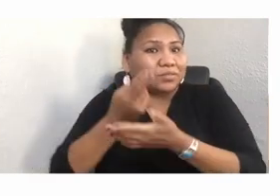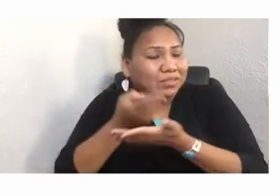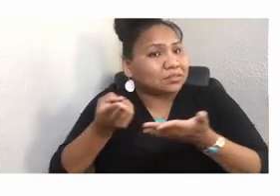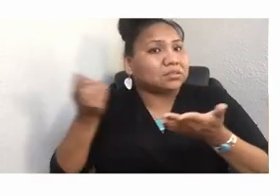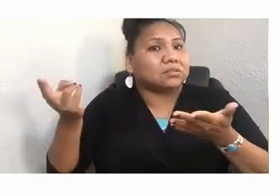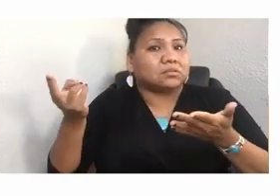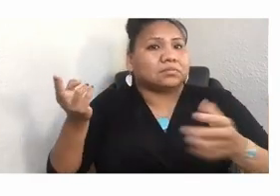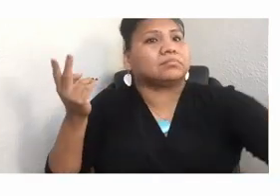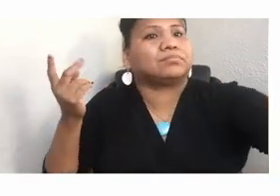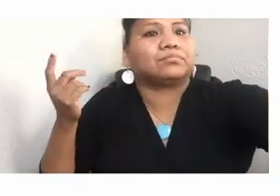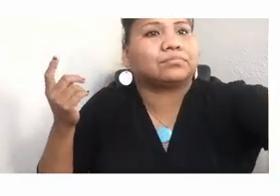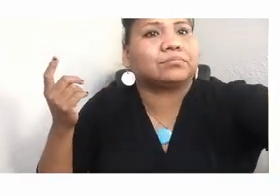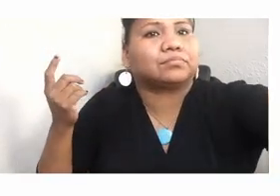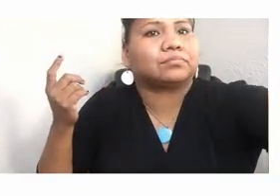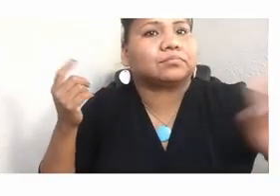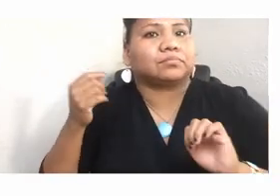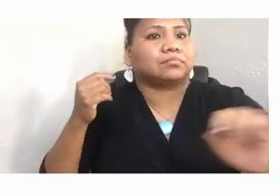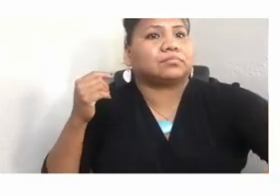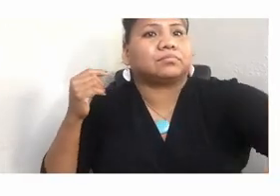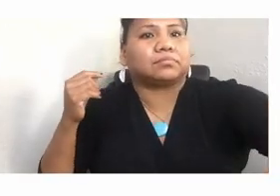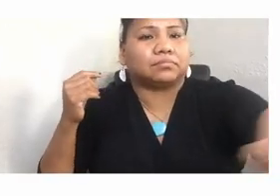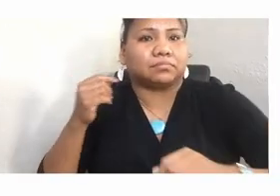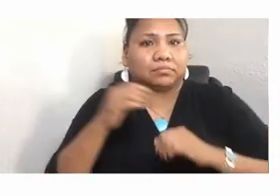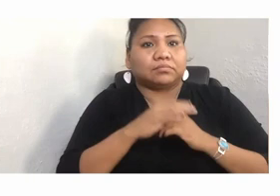with our specific sustaining ecologies.